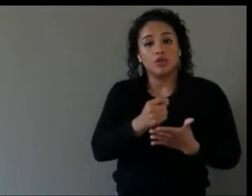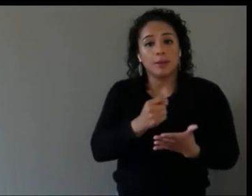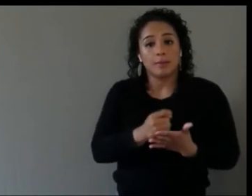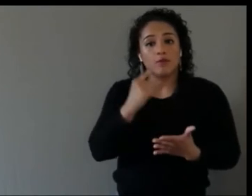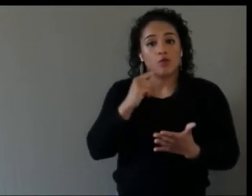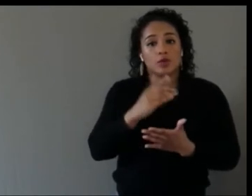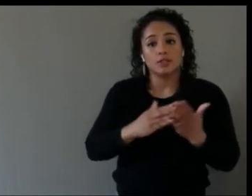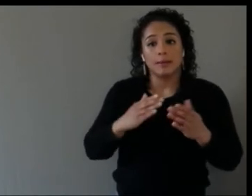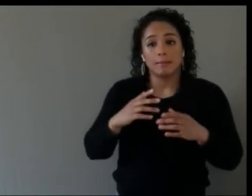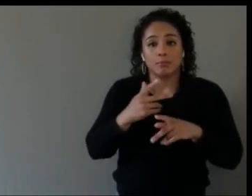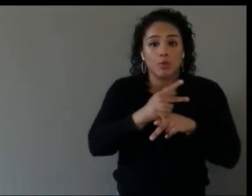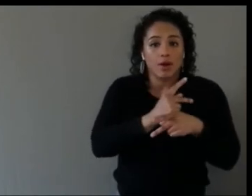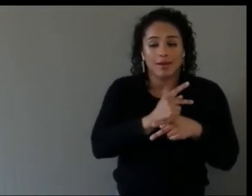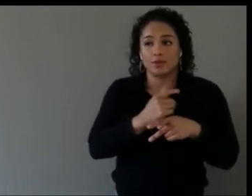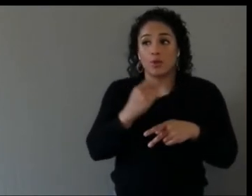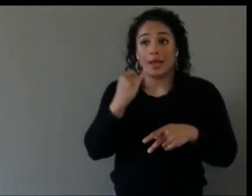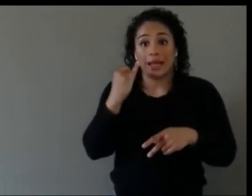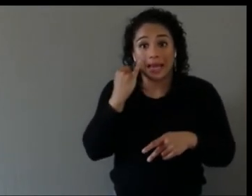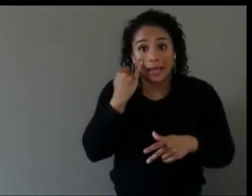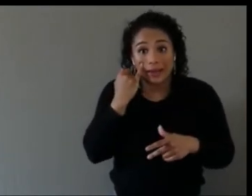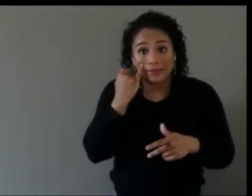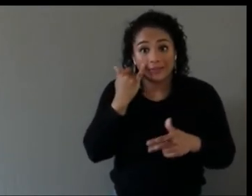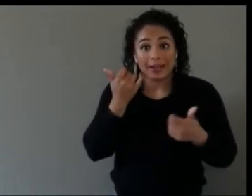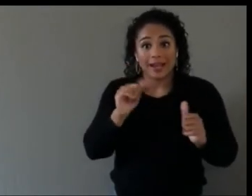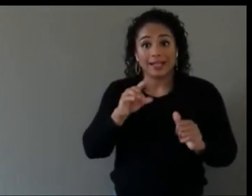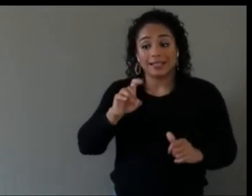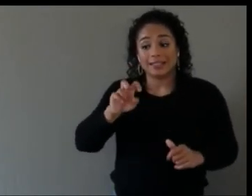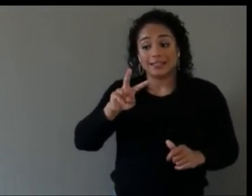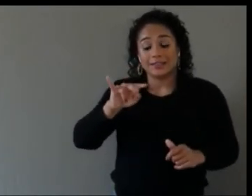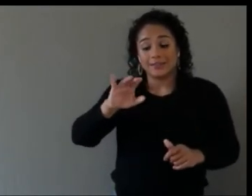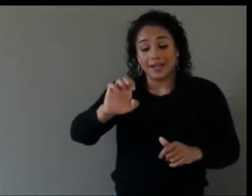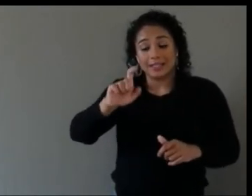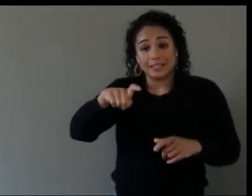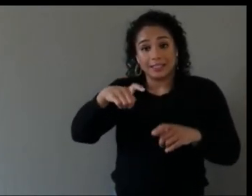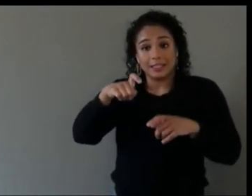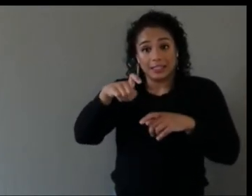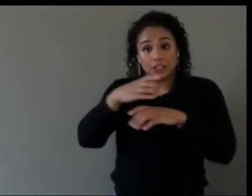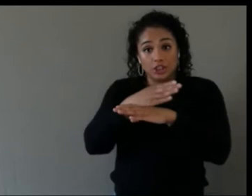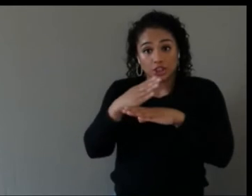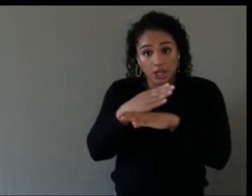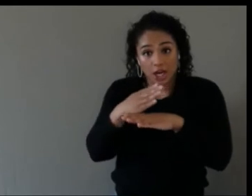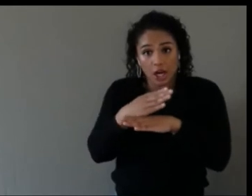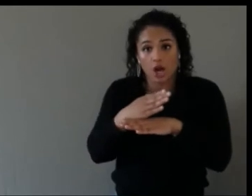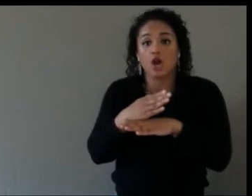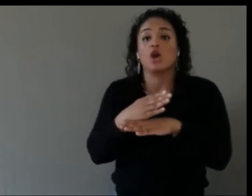devices, it goes back to someone and gets fully cleaned before it gets sent to anyone else.